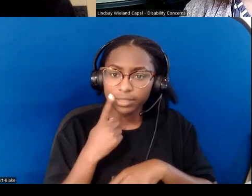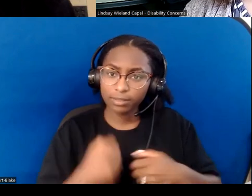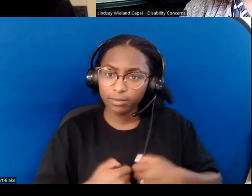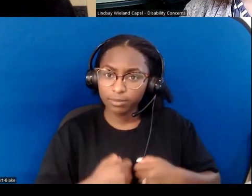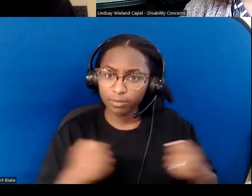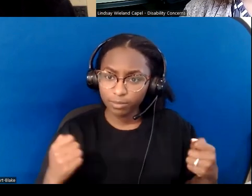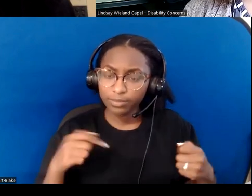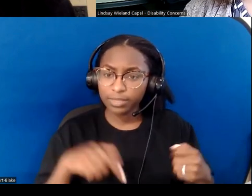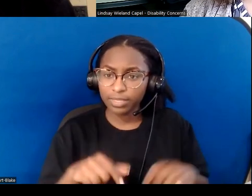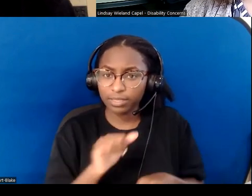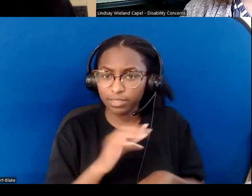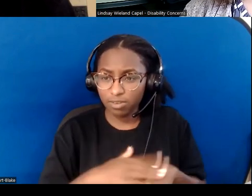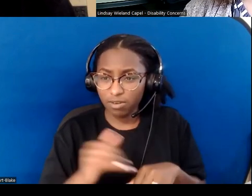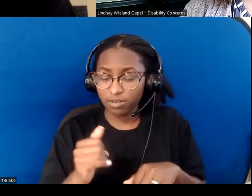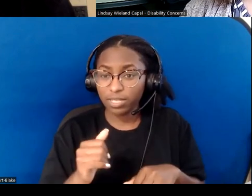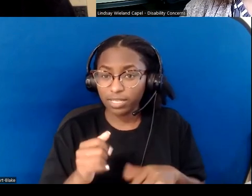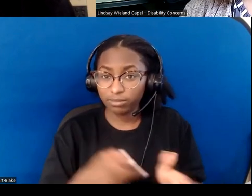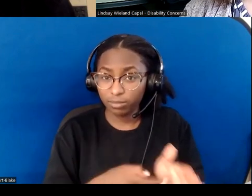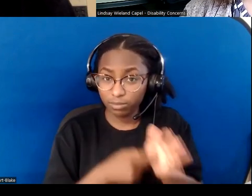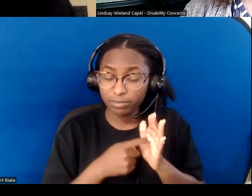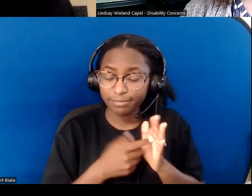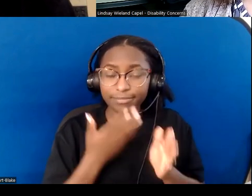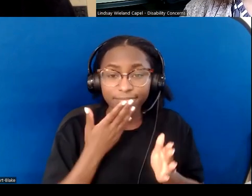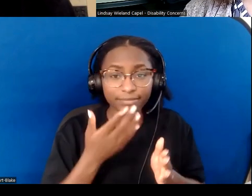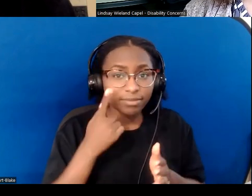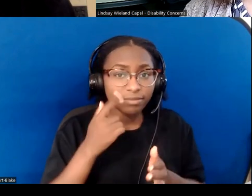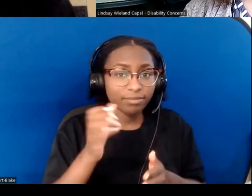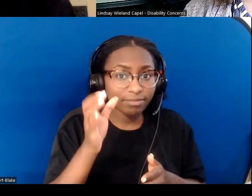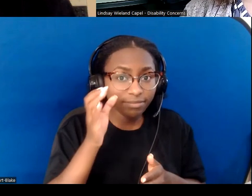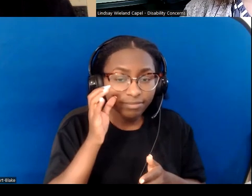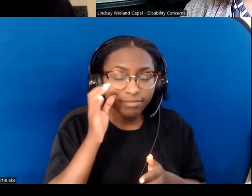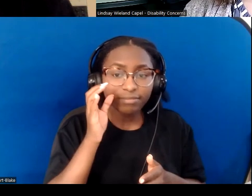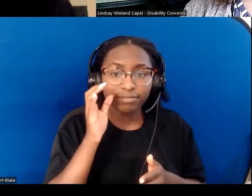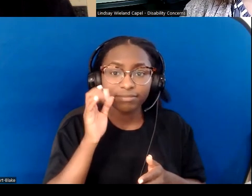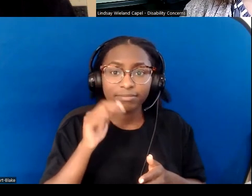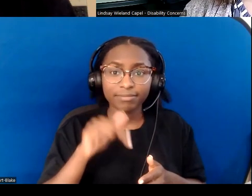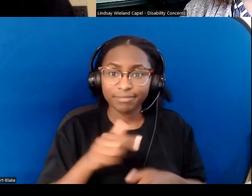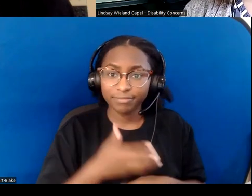Thank you for hearing this invitation to be God's change agent wherever you are.